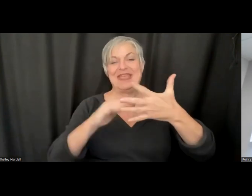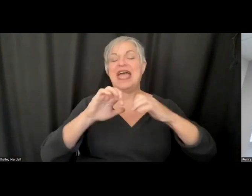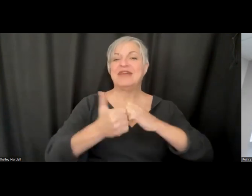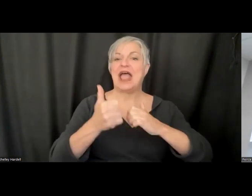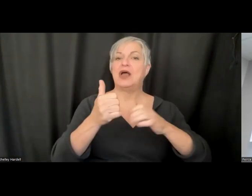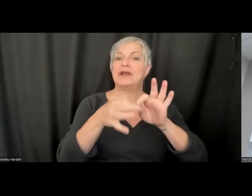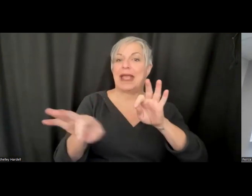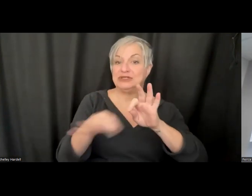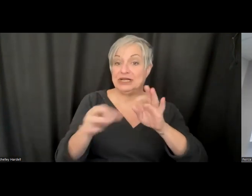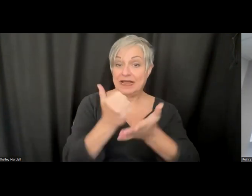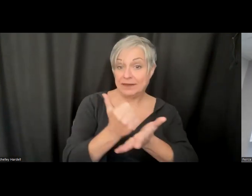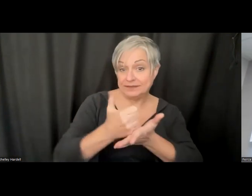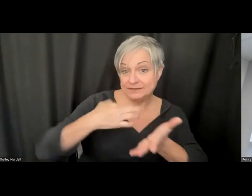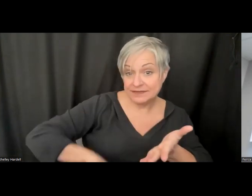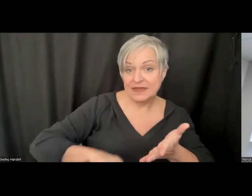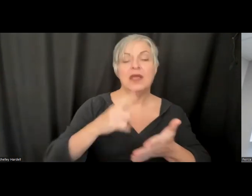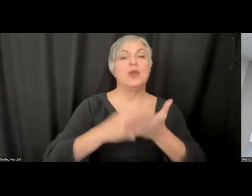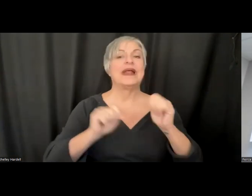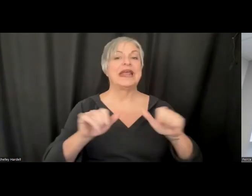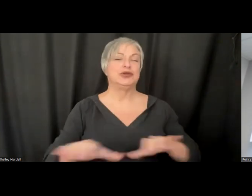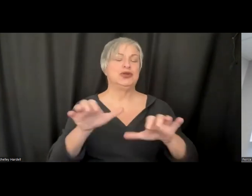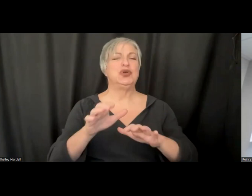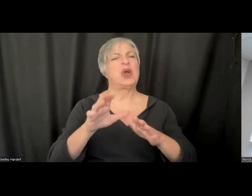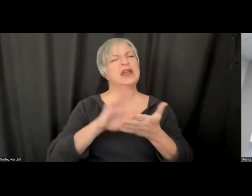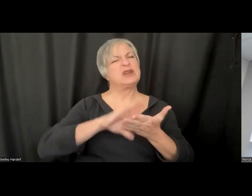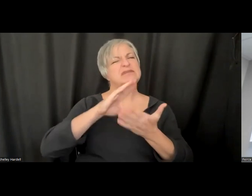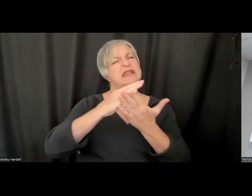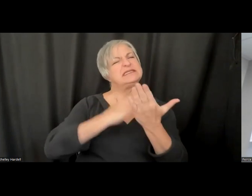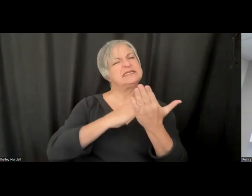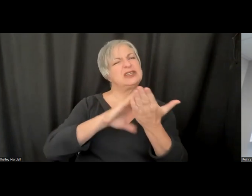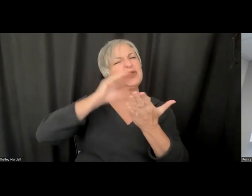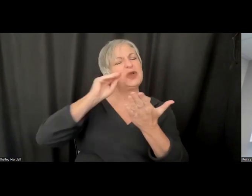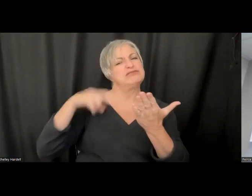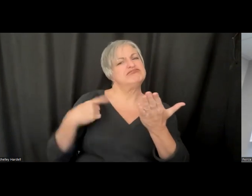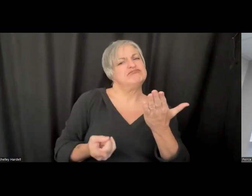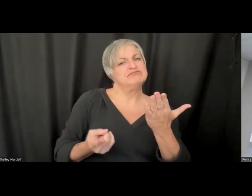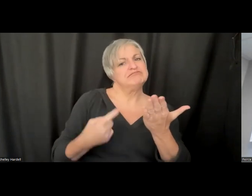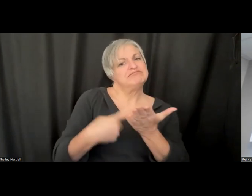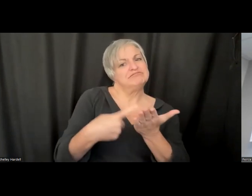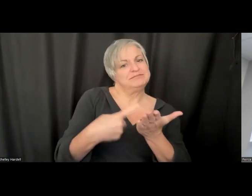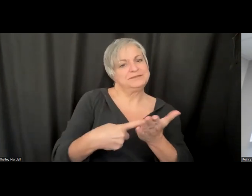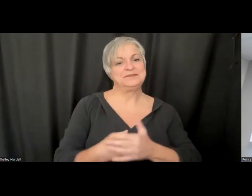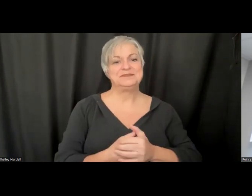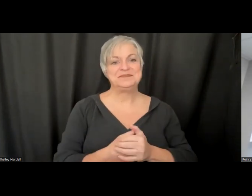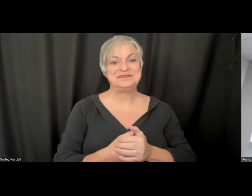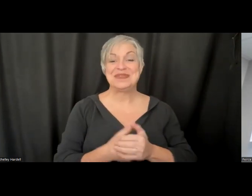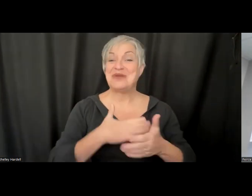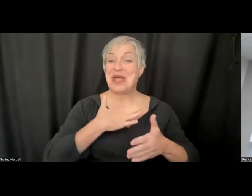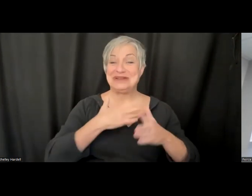what it can do, and what are some lessons learned coming out of this discussion. We are very pleased to get started. As far